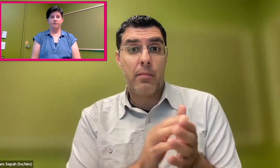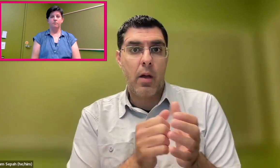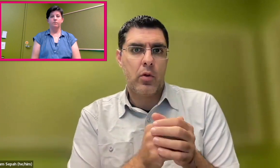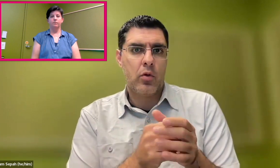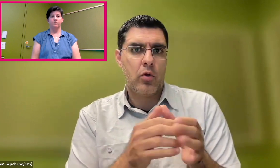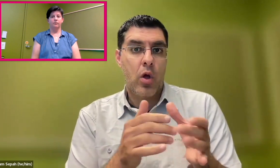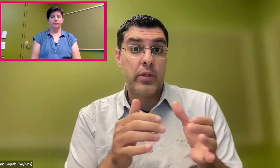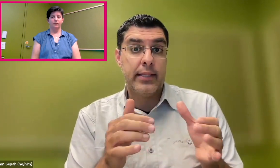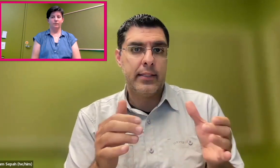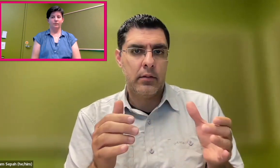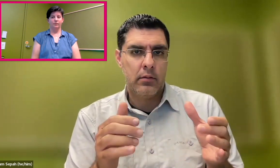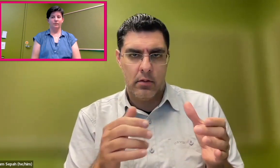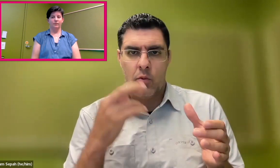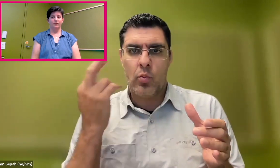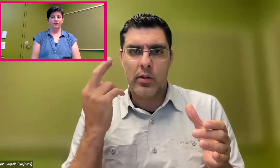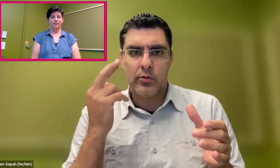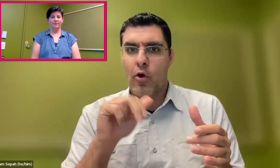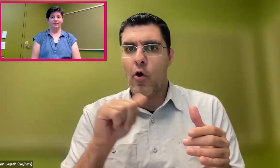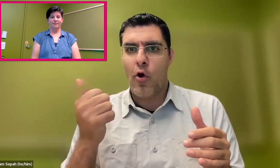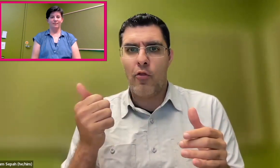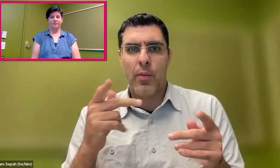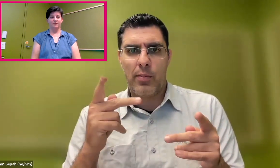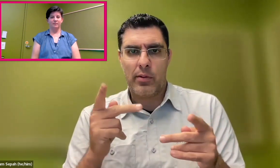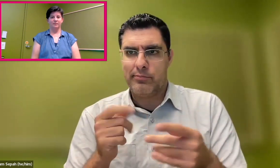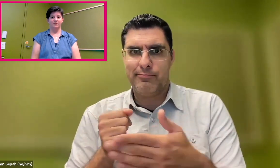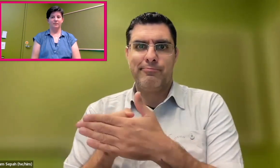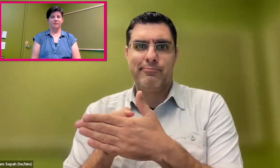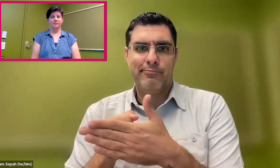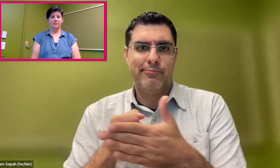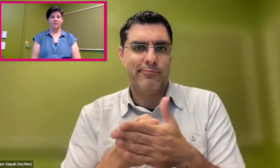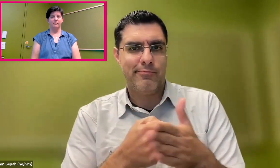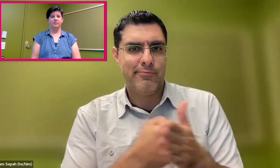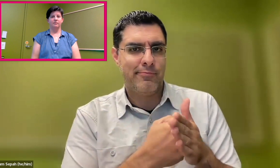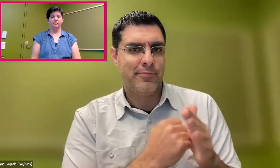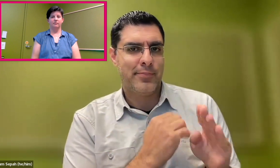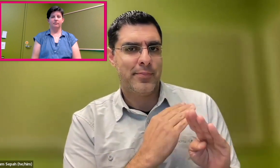And then, when our product starts to scale, there are other people who start to have